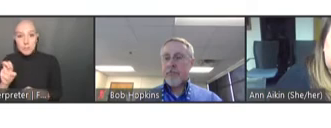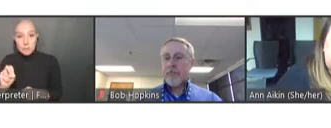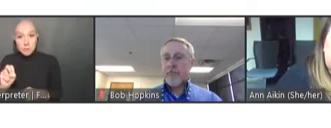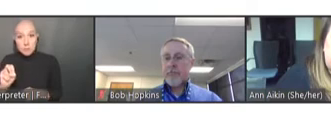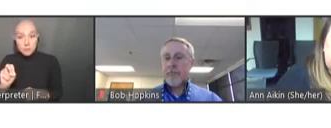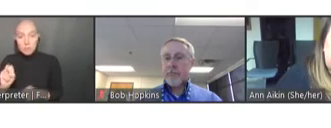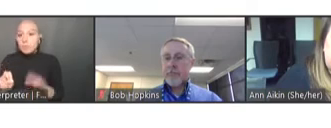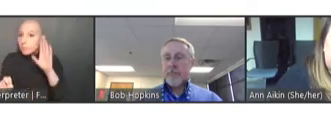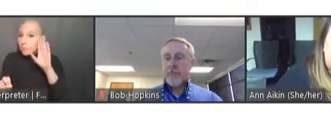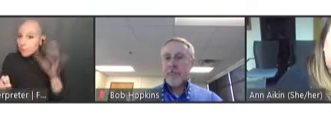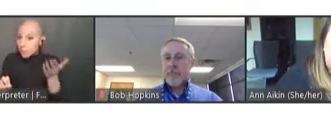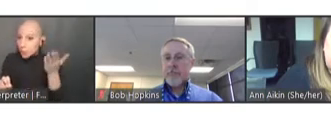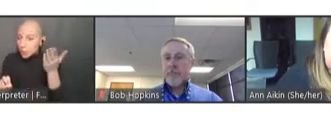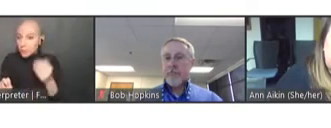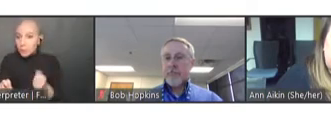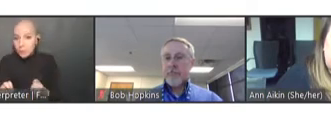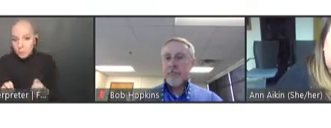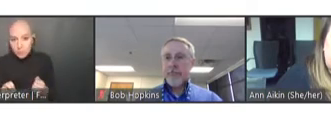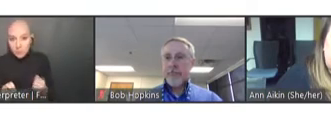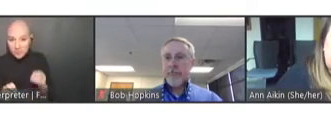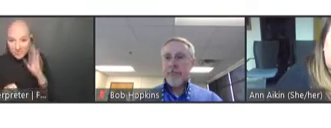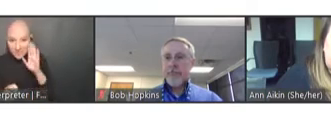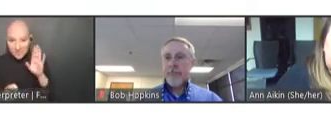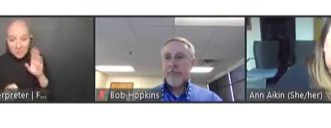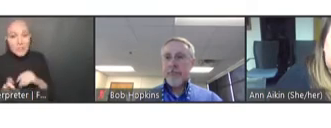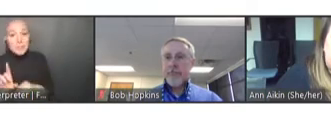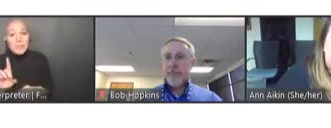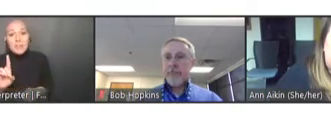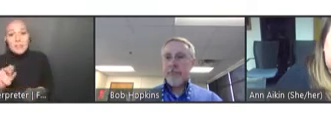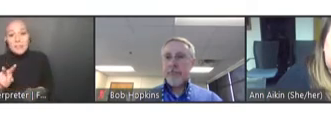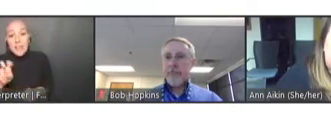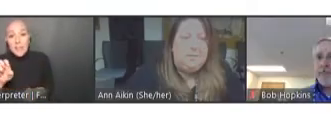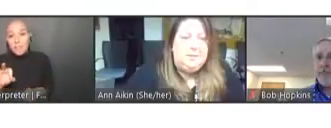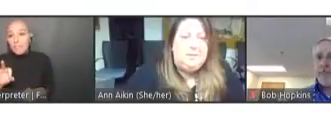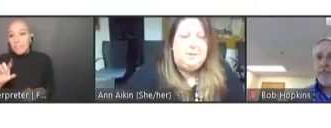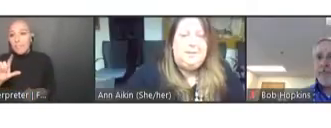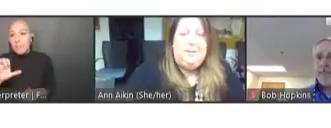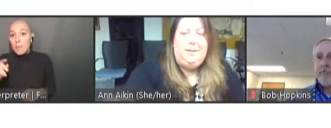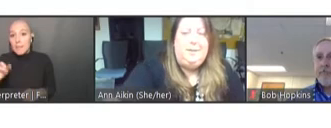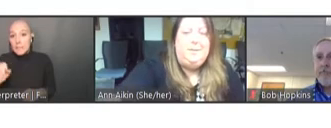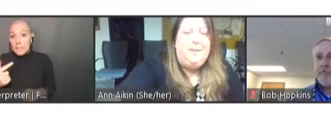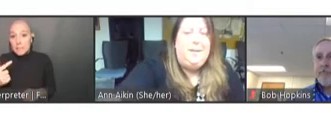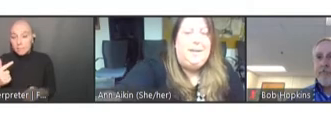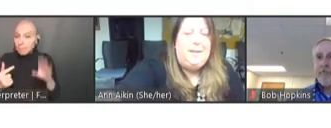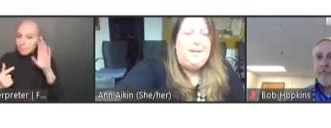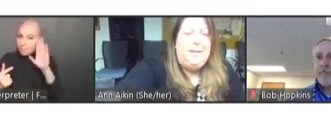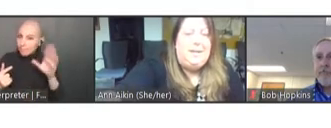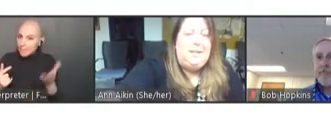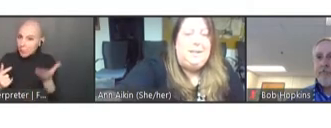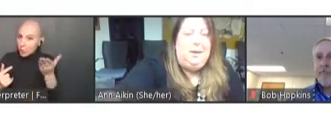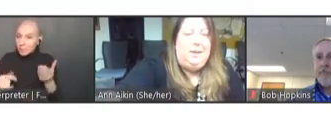Ann Aikin: Hello. Dave Fleming? David Fleming: Hi, Ann. I'm here. Ann Aikin: Hello. Dan Hoft?